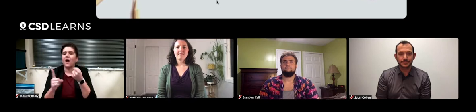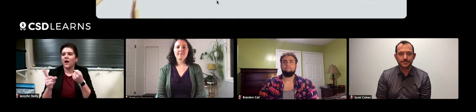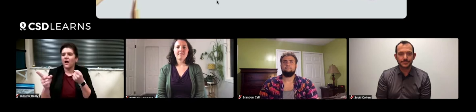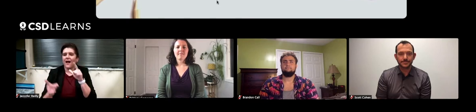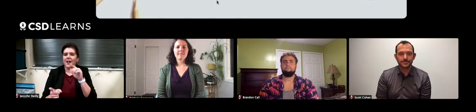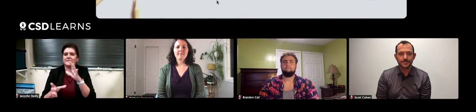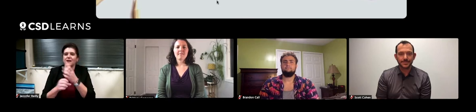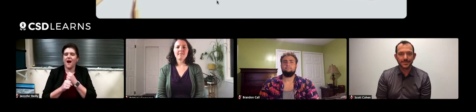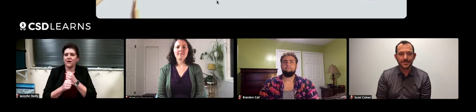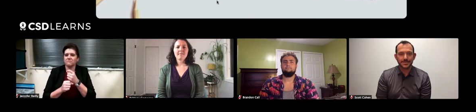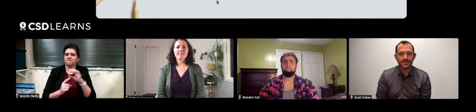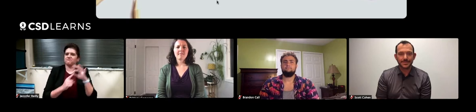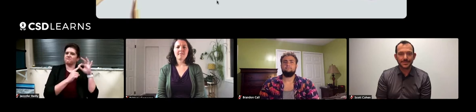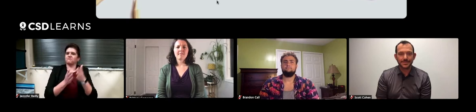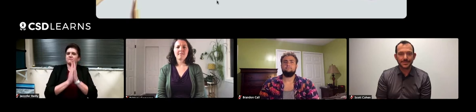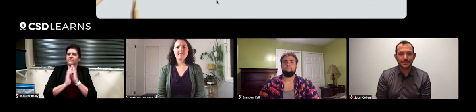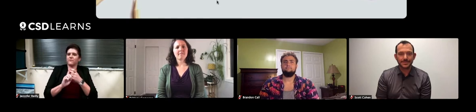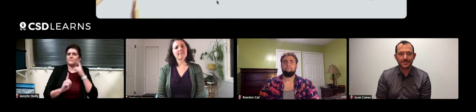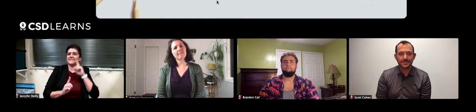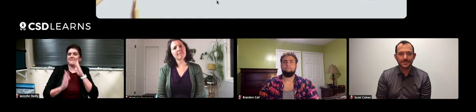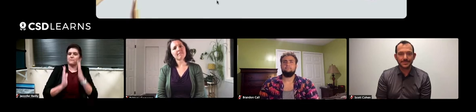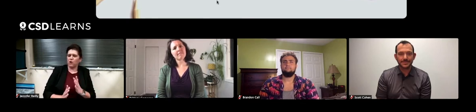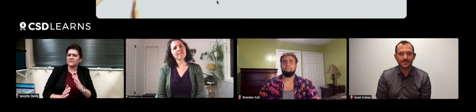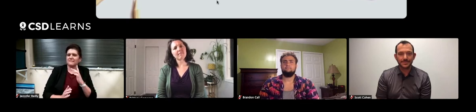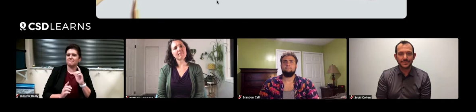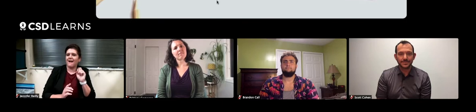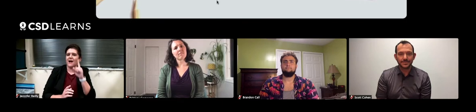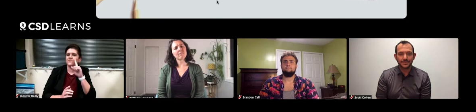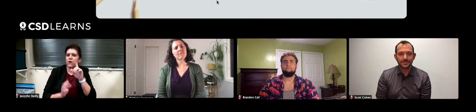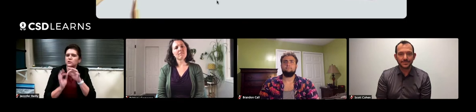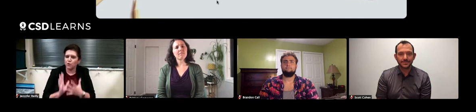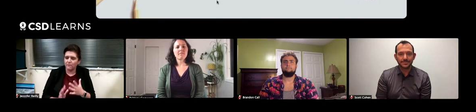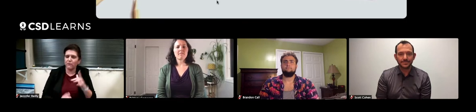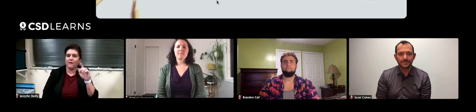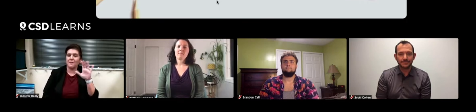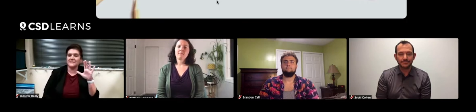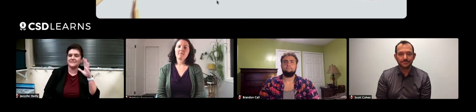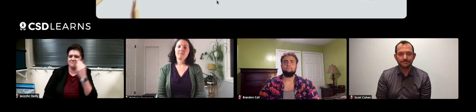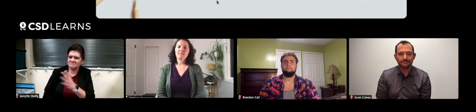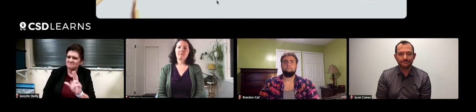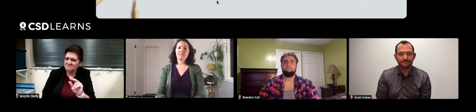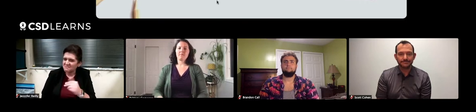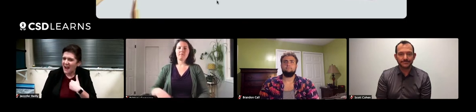and then LMC got a special request from a deaf participant for an interpreter. LMC replied saying we have a deaf employee